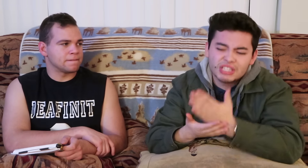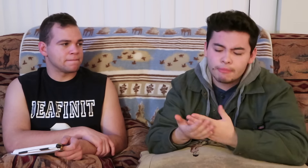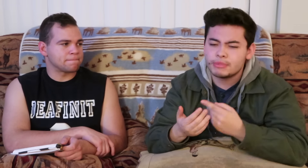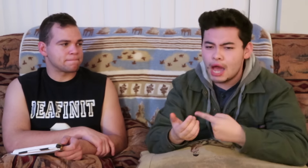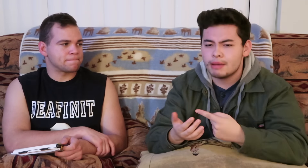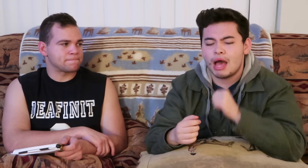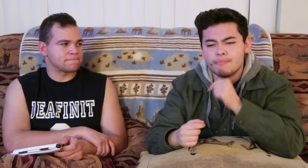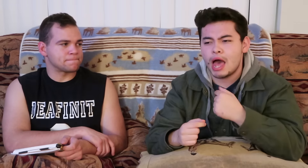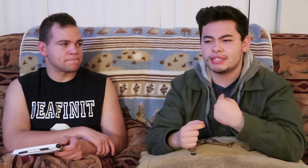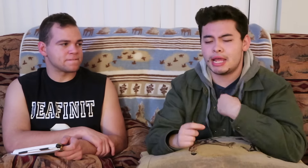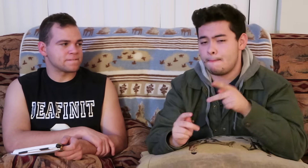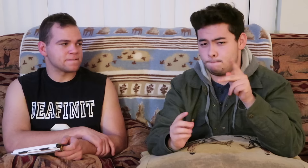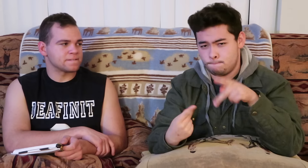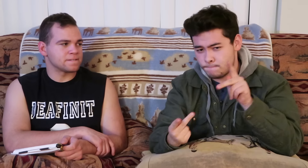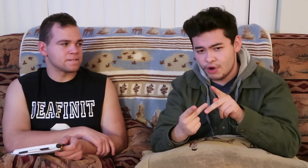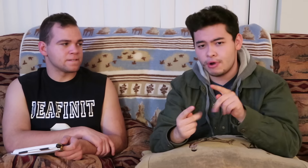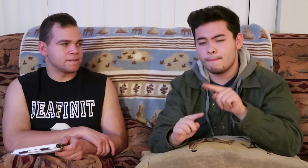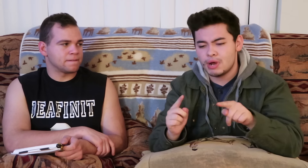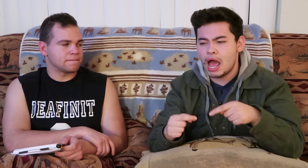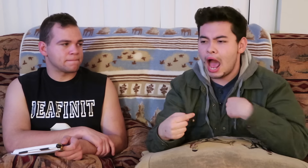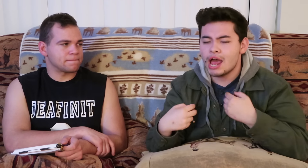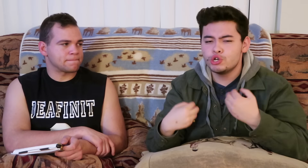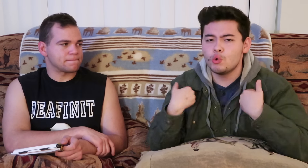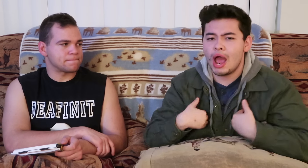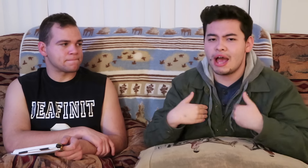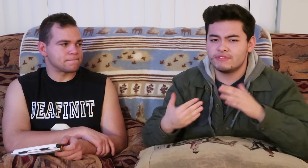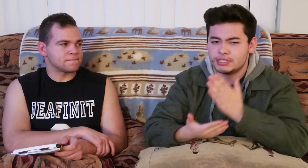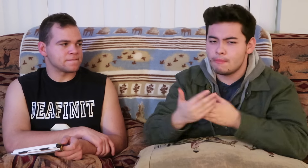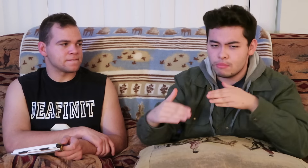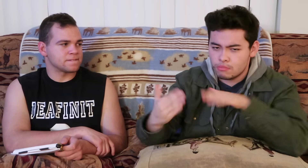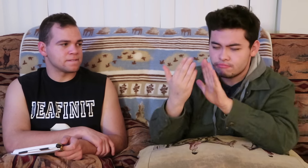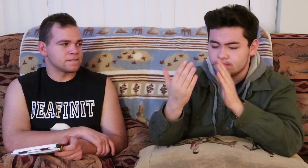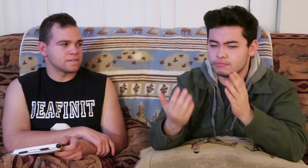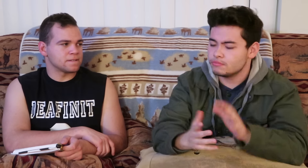but sometimes, i'm not saying perfect but i do have some obstacles.